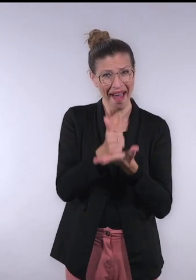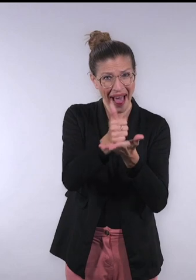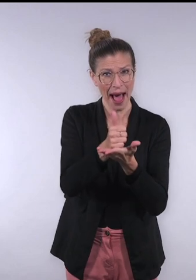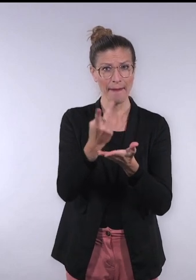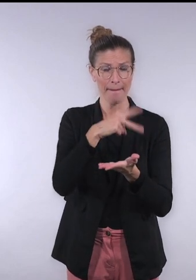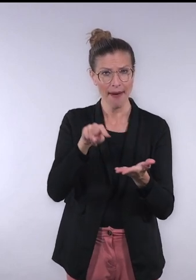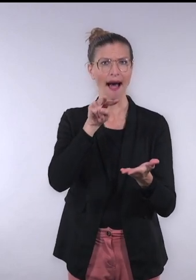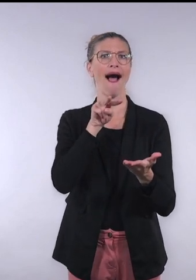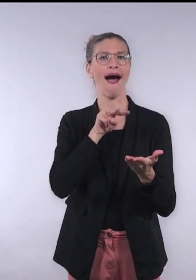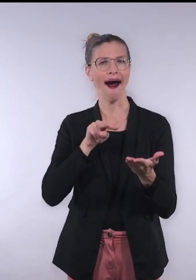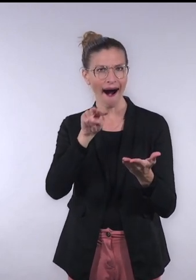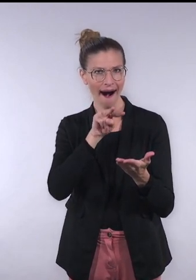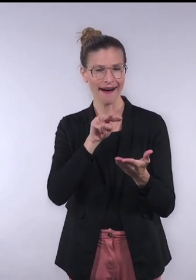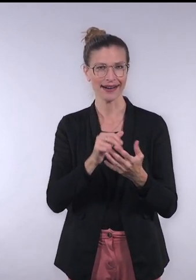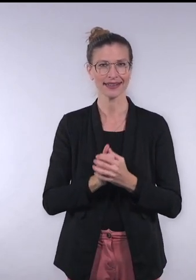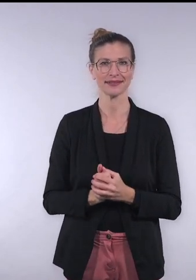to help achieve that end.